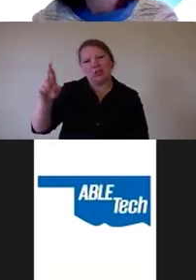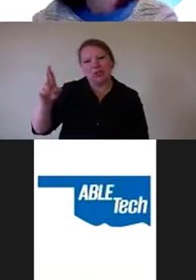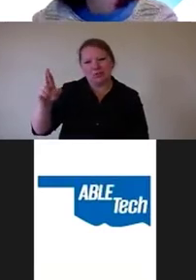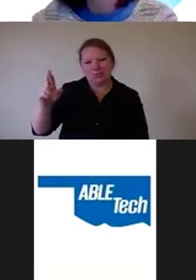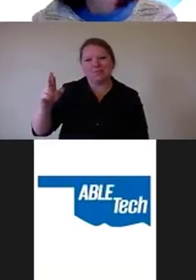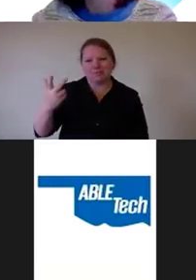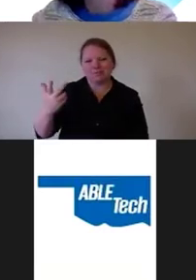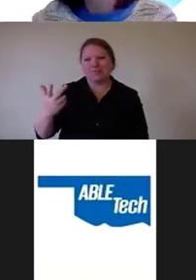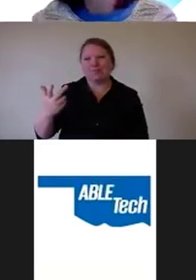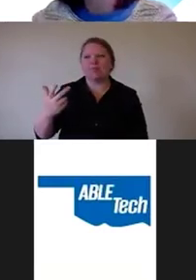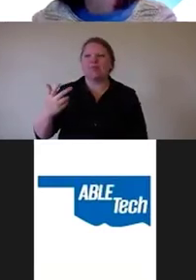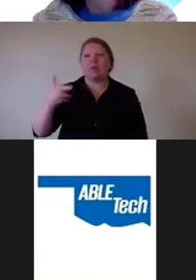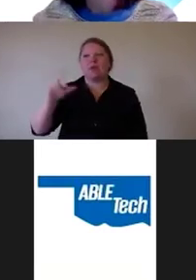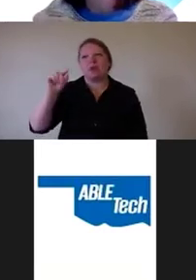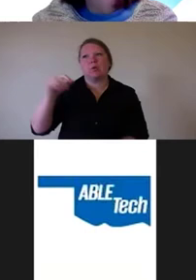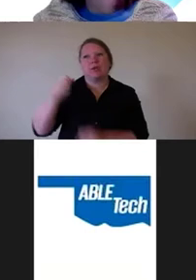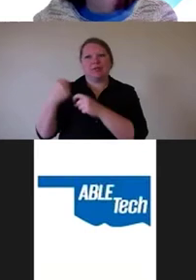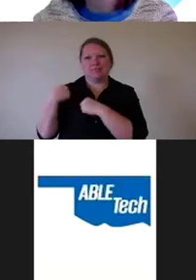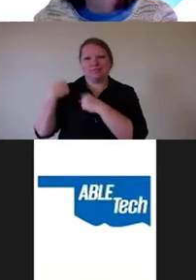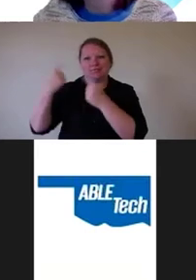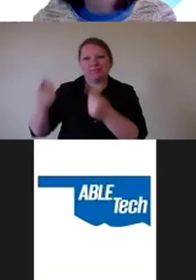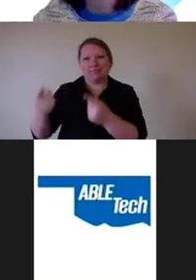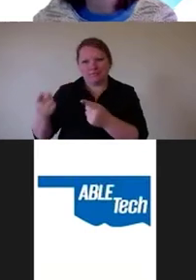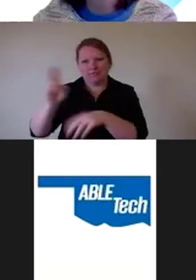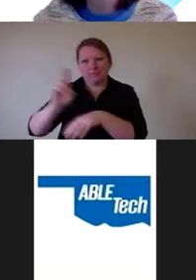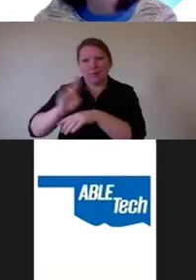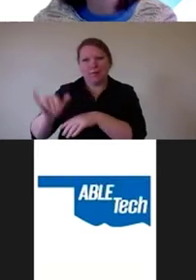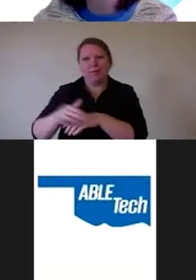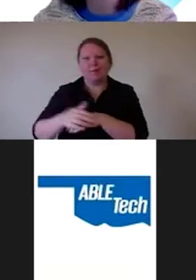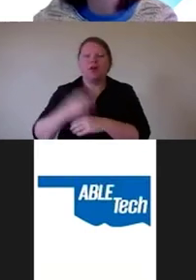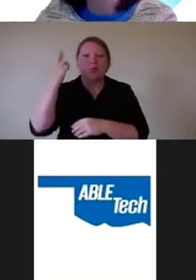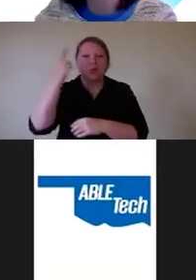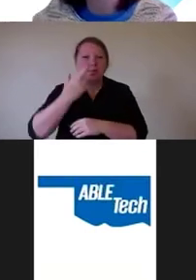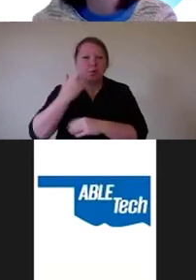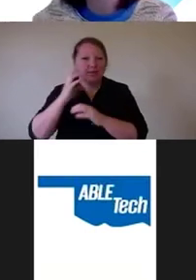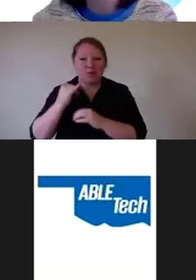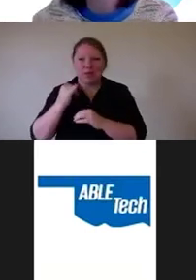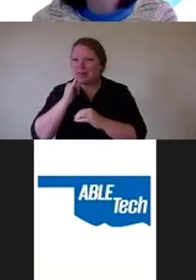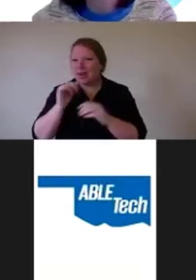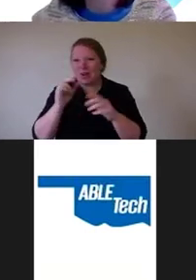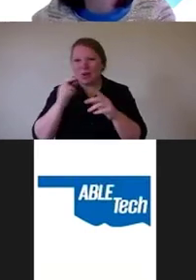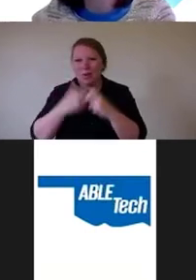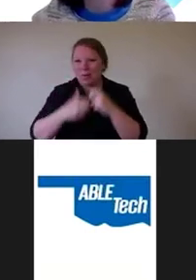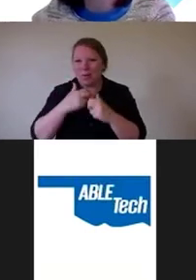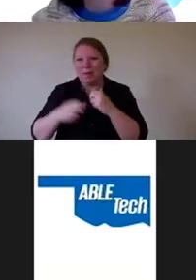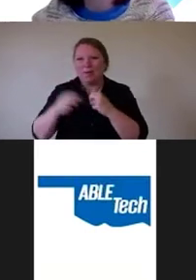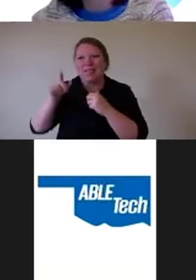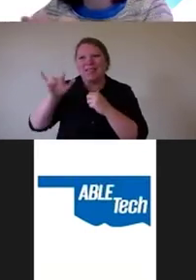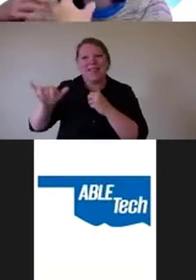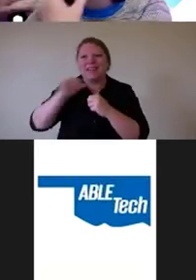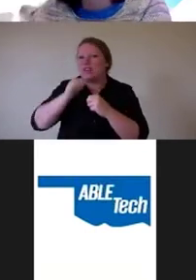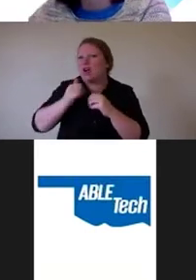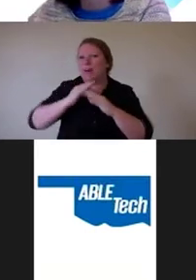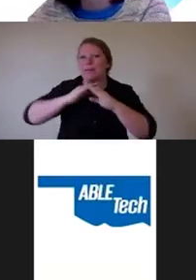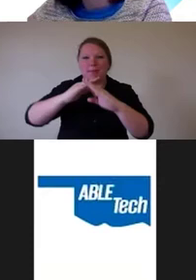The reason why it's not a problem, is because it doesn't block anything. It provides something as an addition.